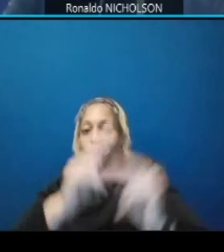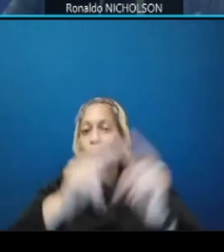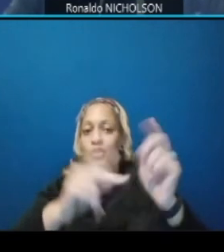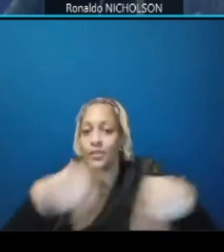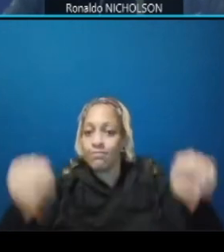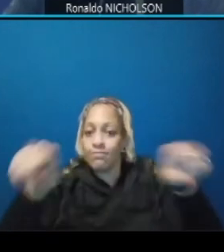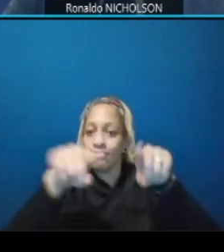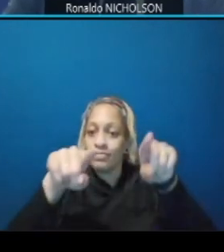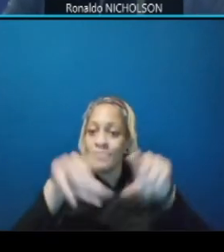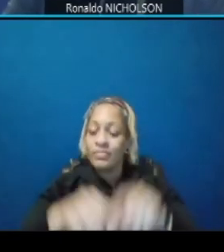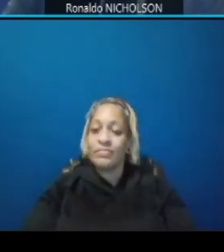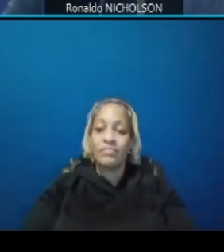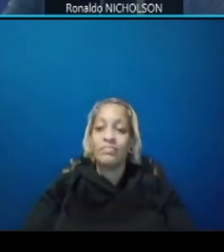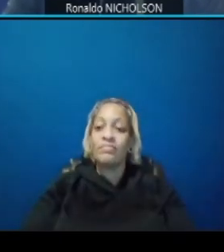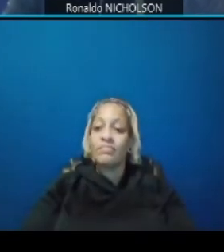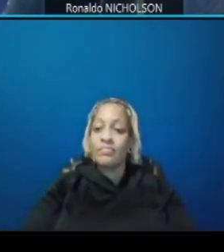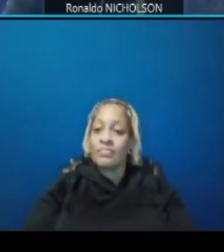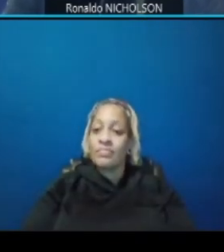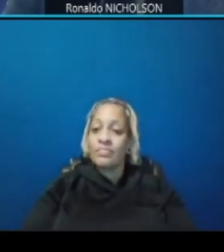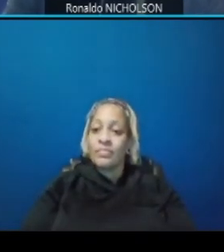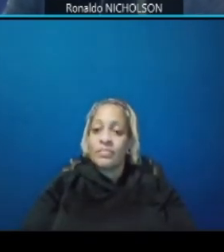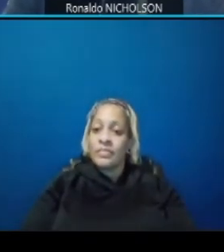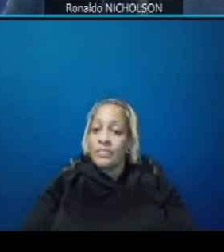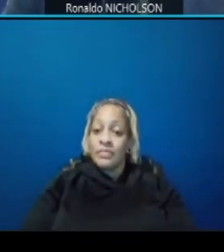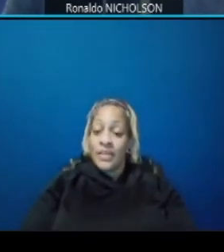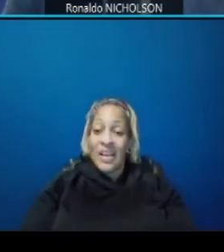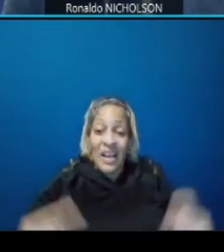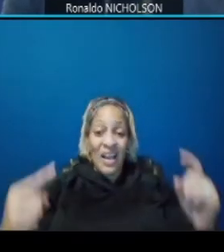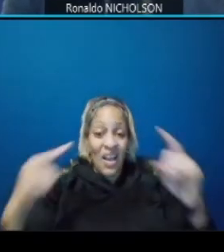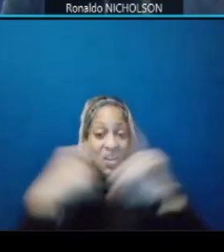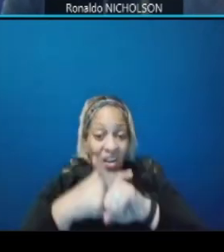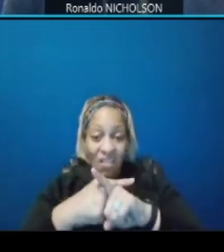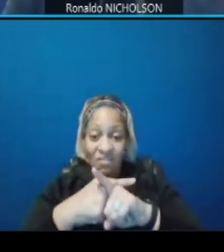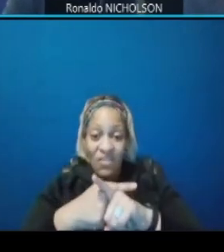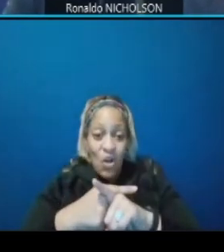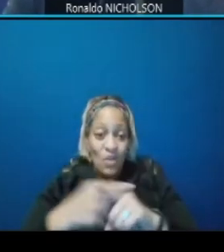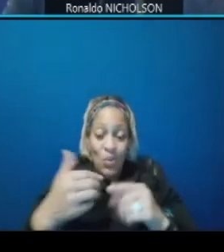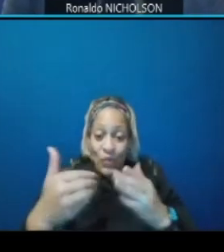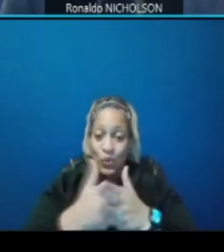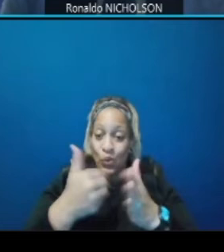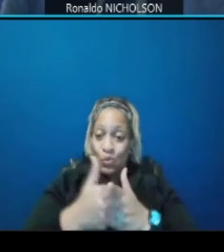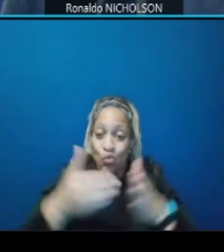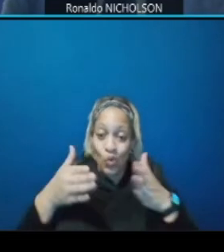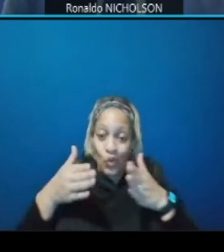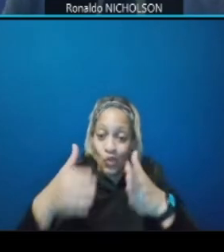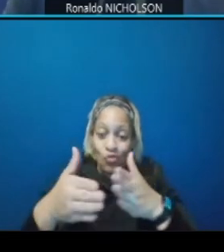these will not be in conflict with the new tracks shown there from streetcar although